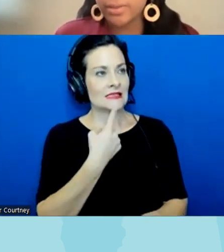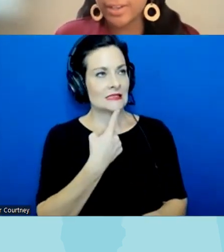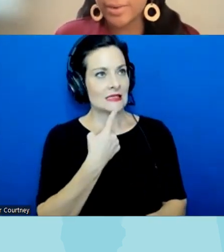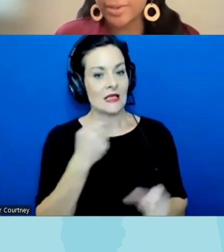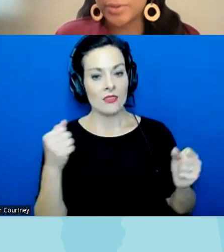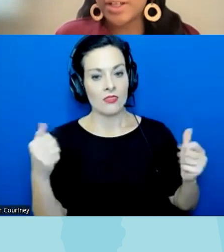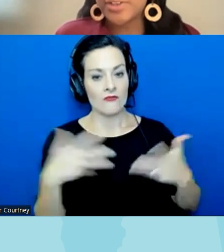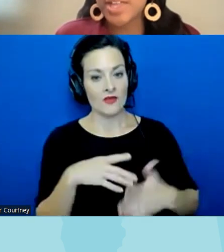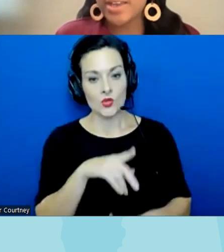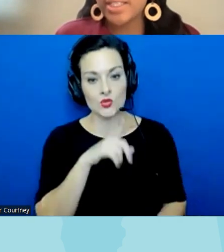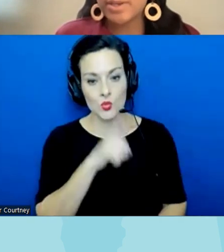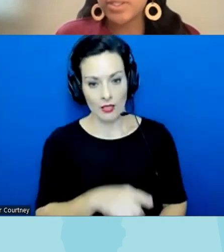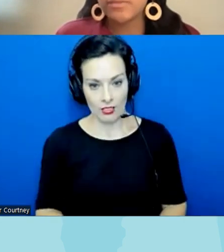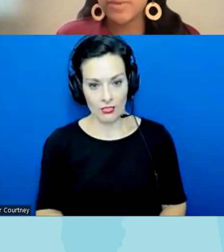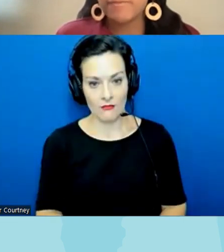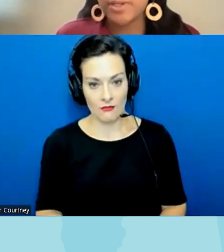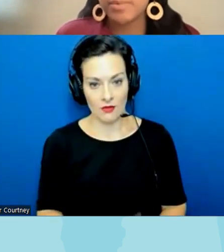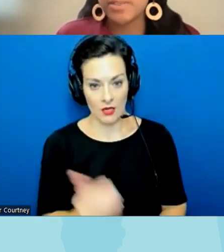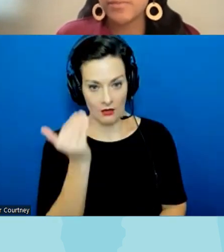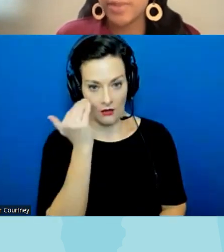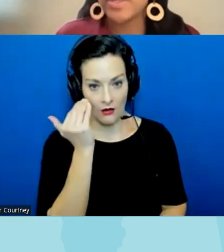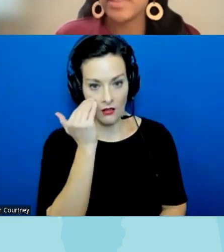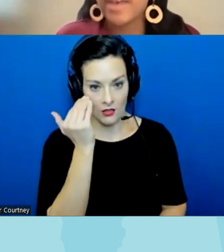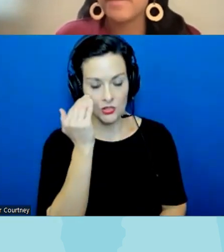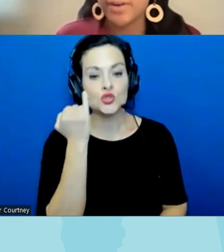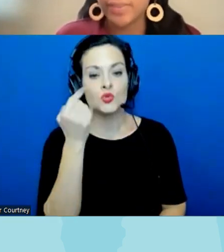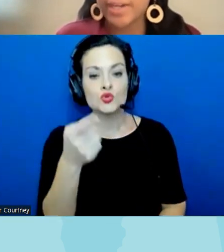and I want to acknowledge that especially if we have participants feeling that fear like that